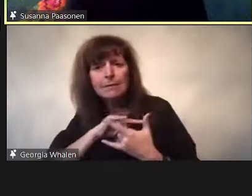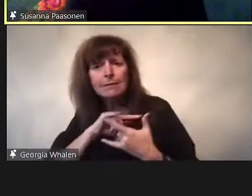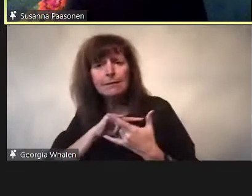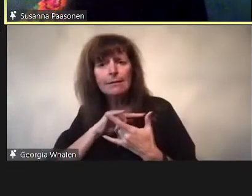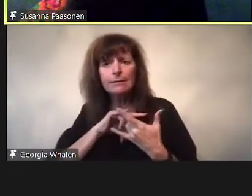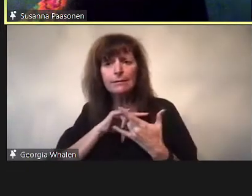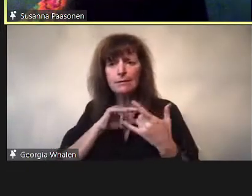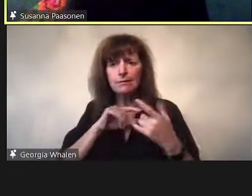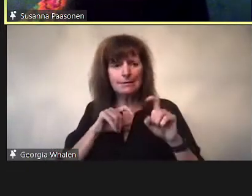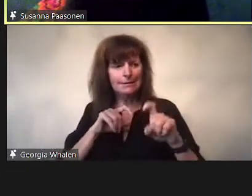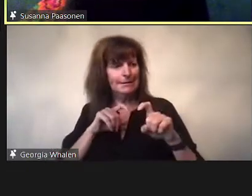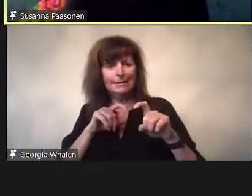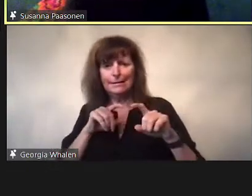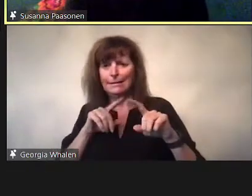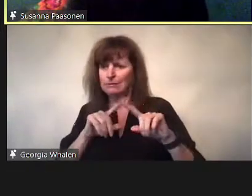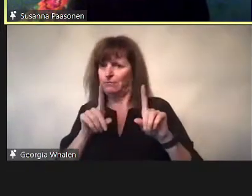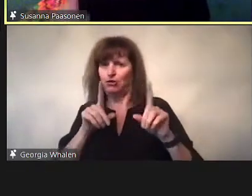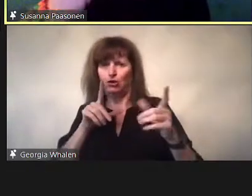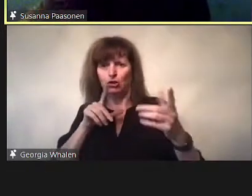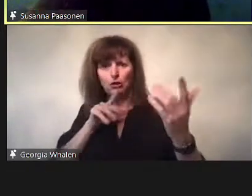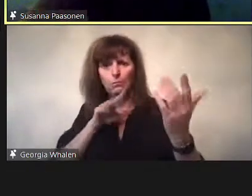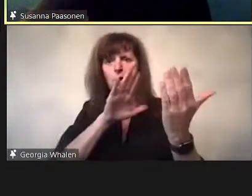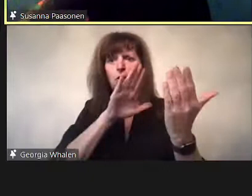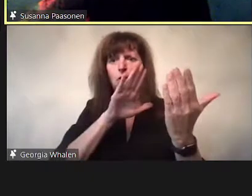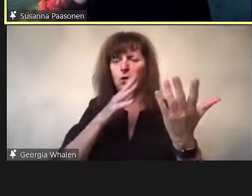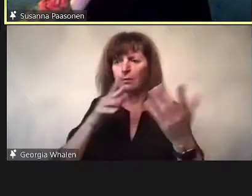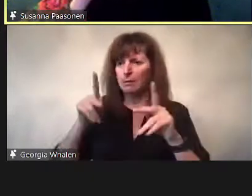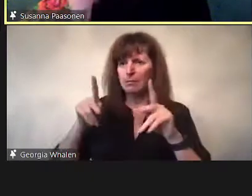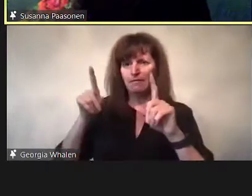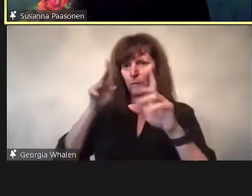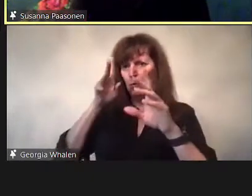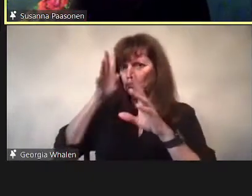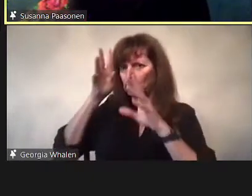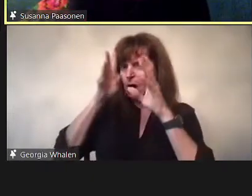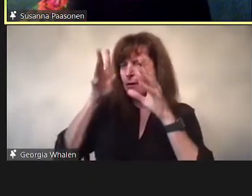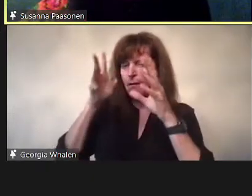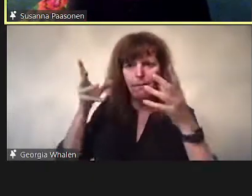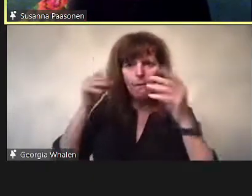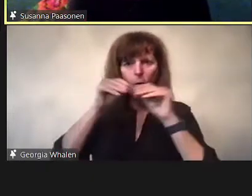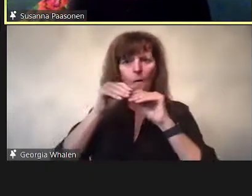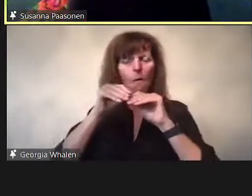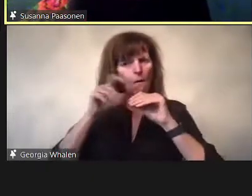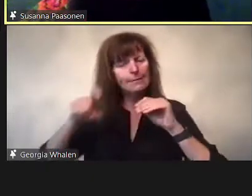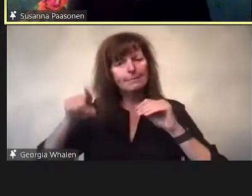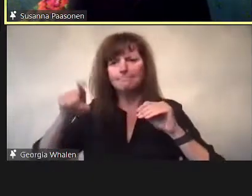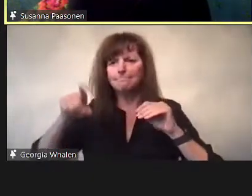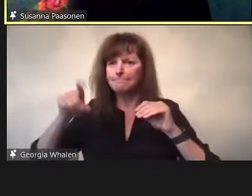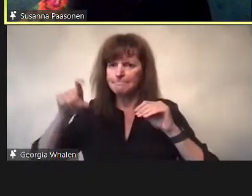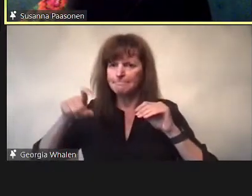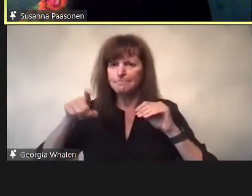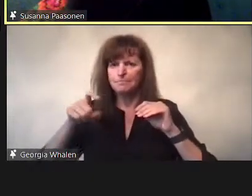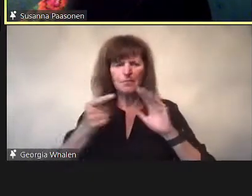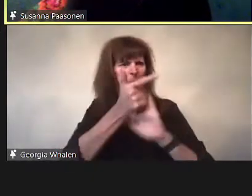With the exception of twitter and reddit.